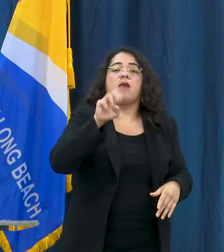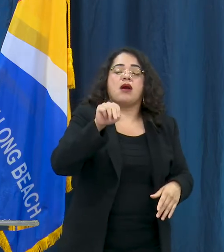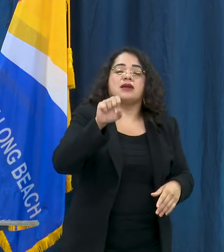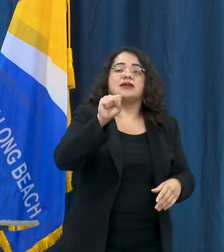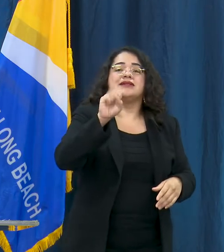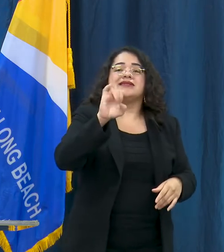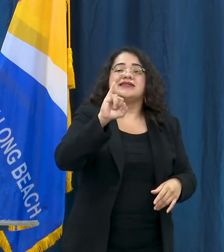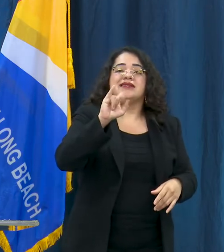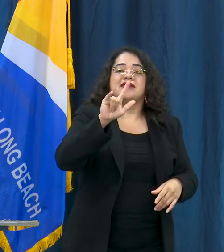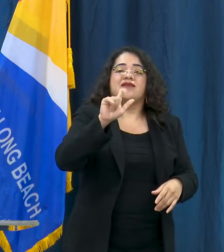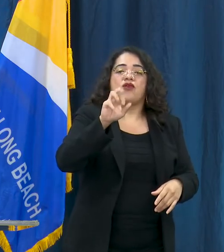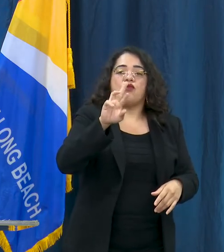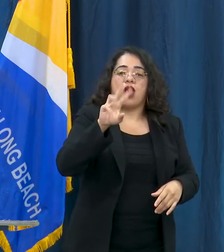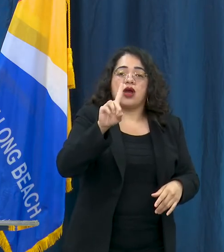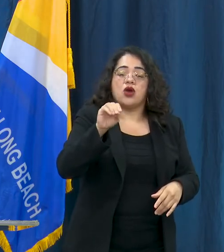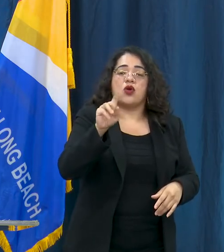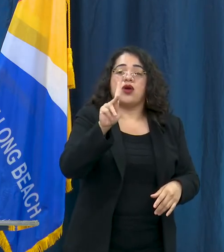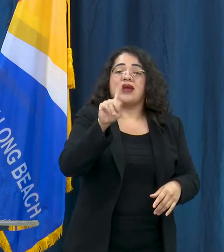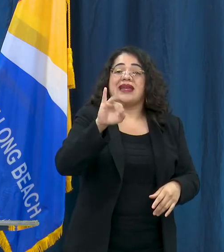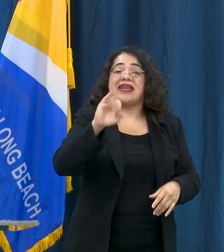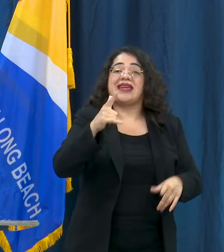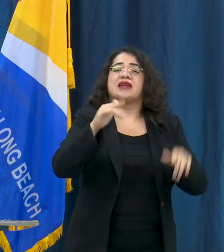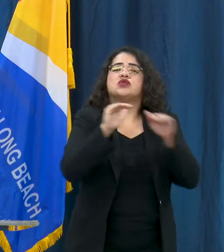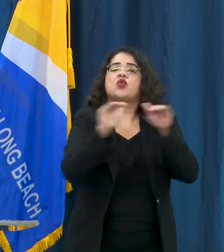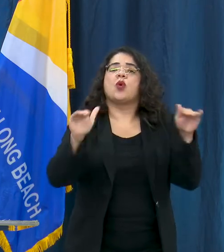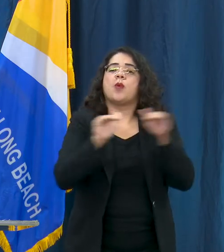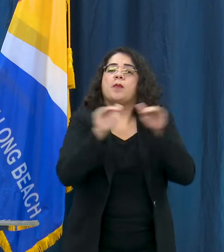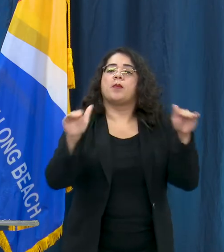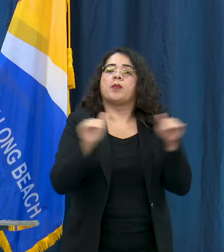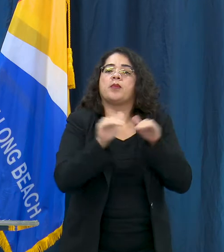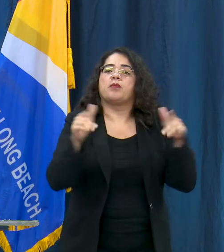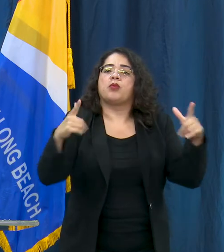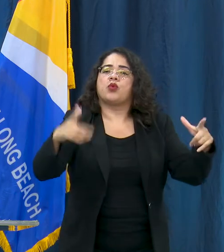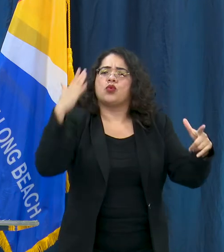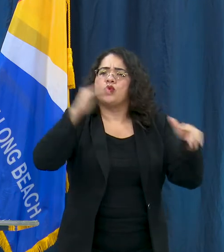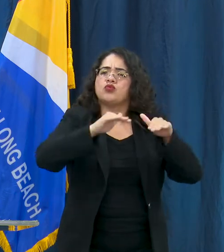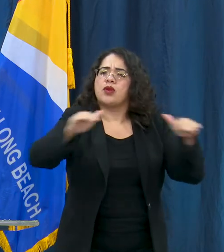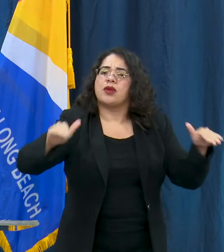King, are not yet open, we're working on plans for those.